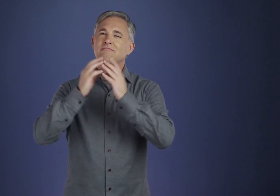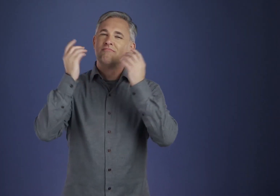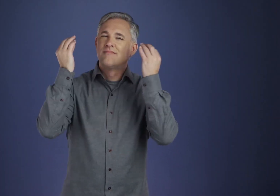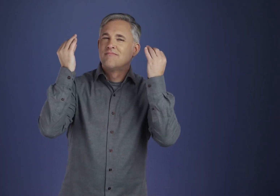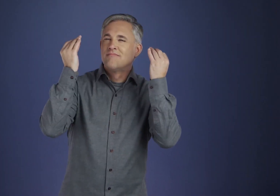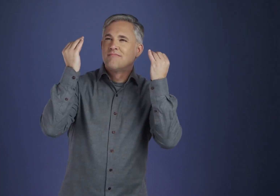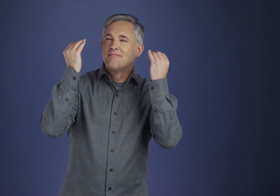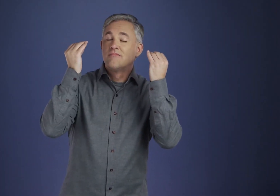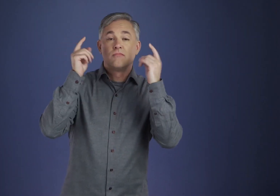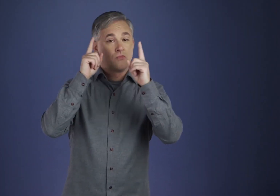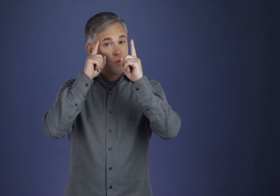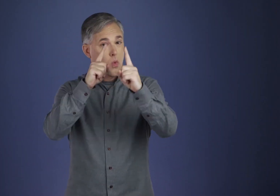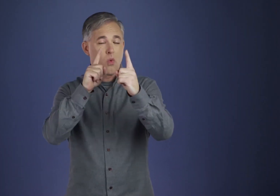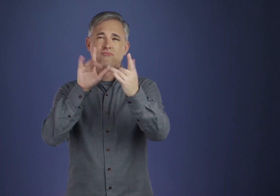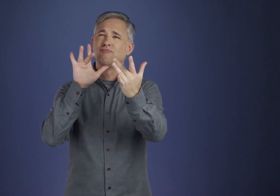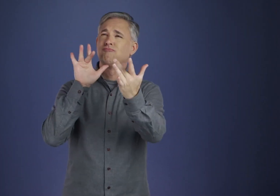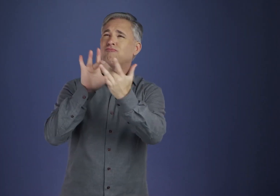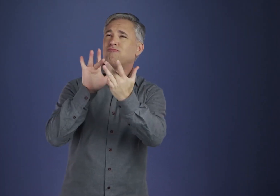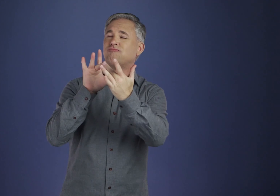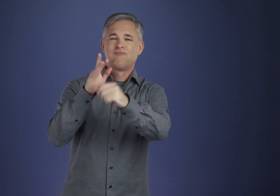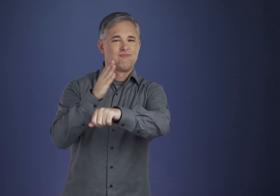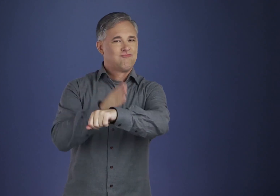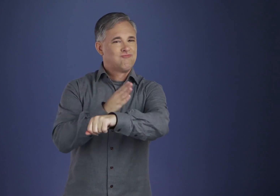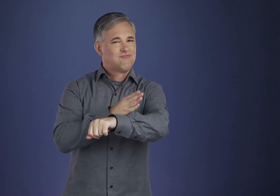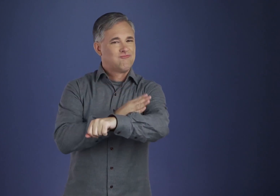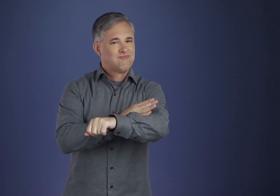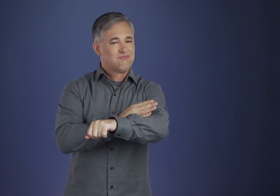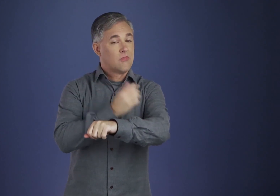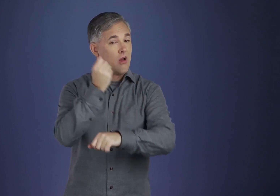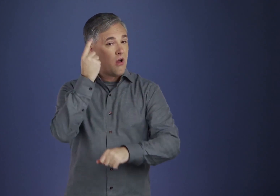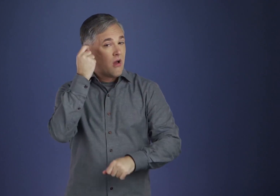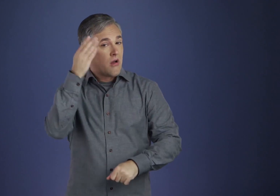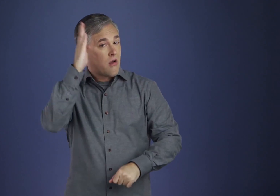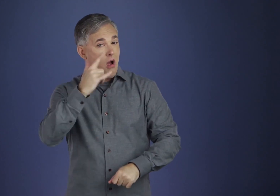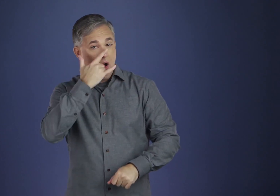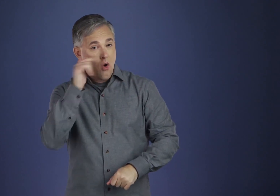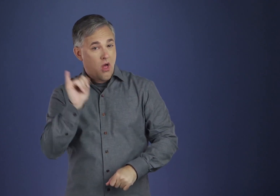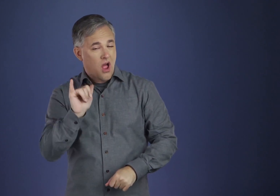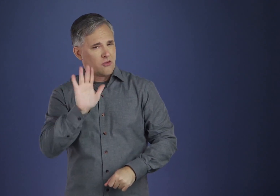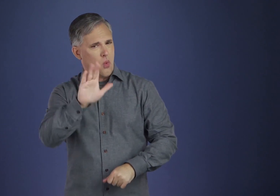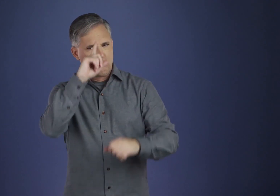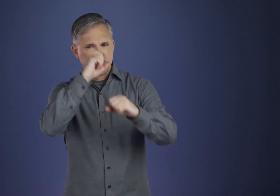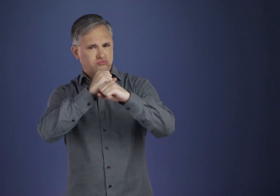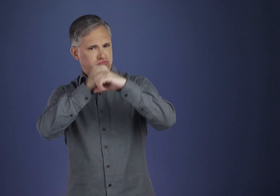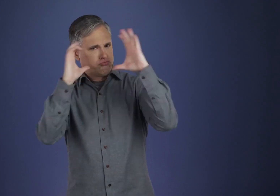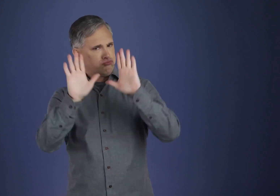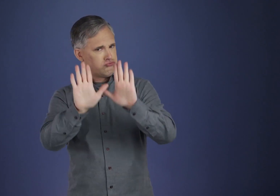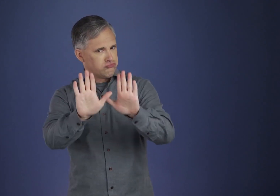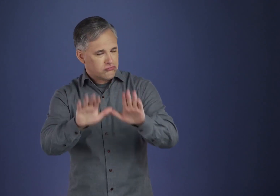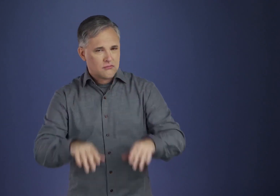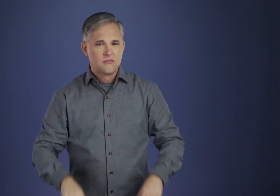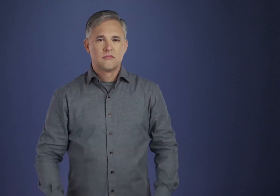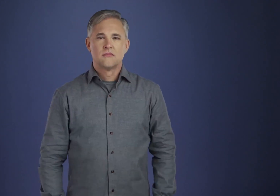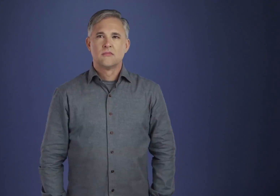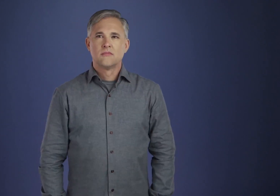to improve our conscious contact with God as we understood Him, praying only for knowledge of